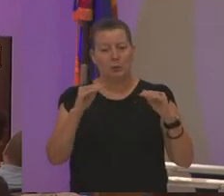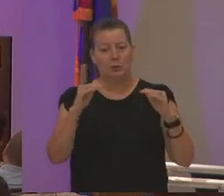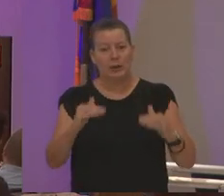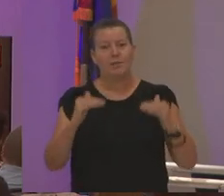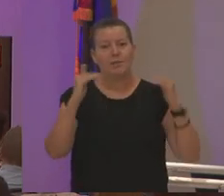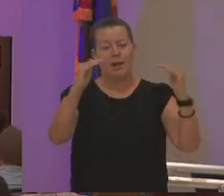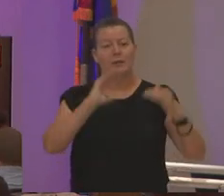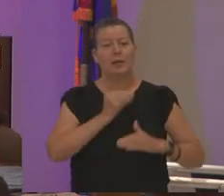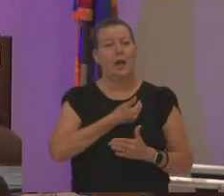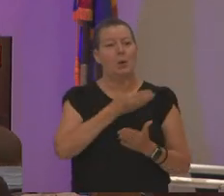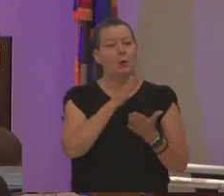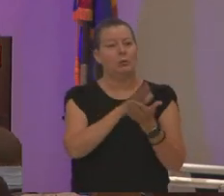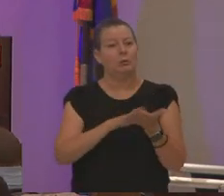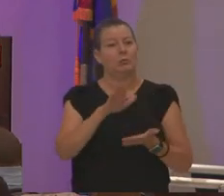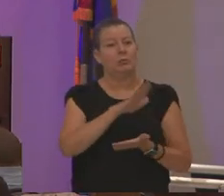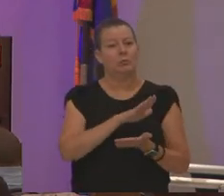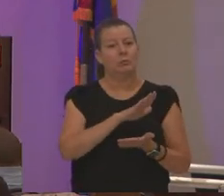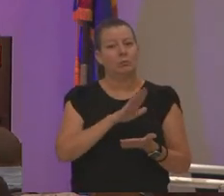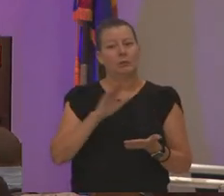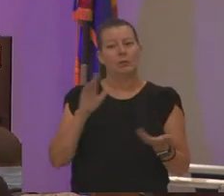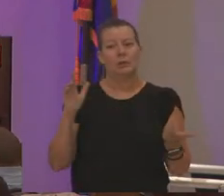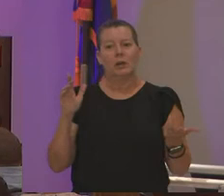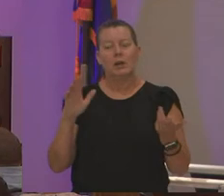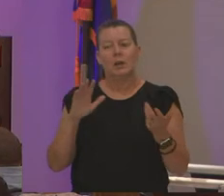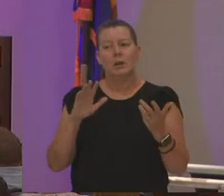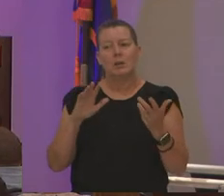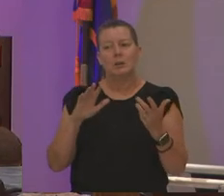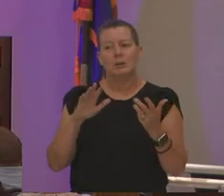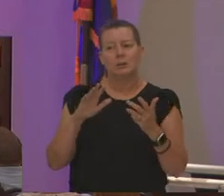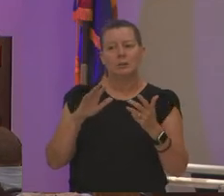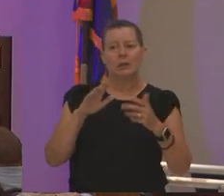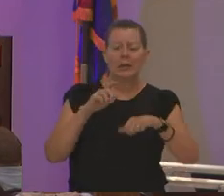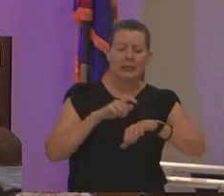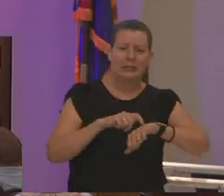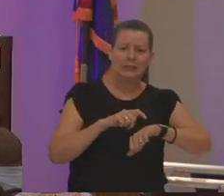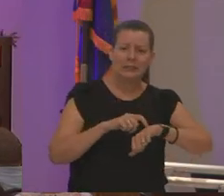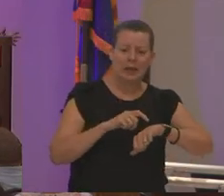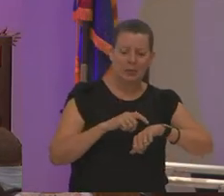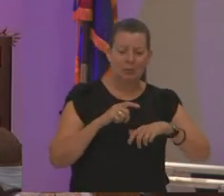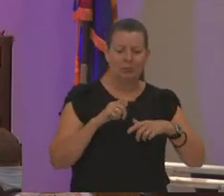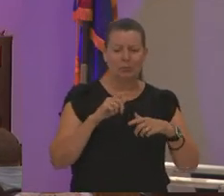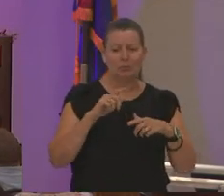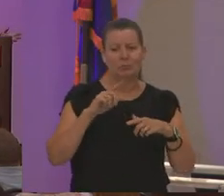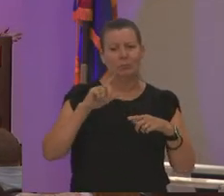into the 21st century into into a time where we have to live with you know again different